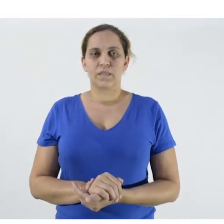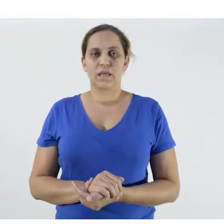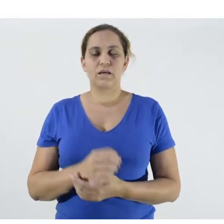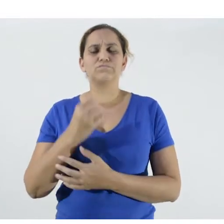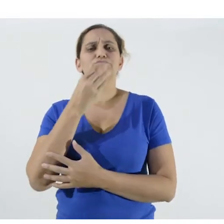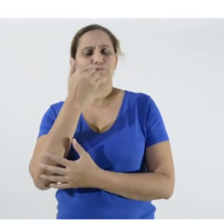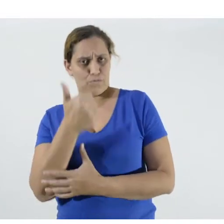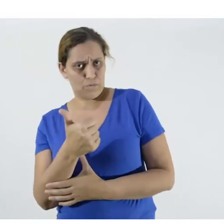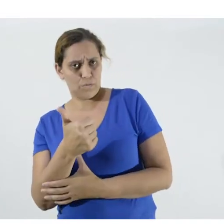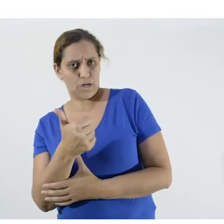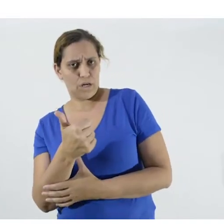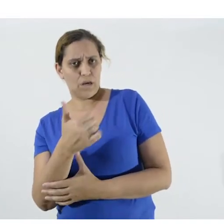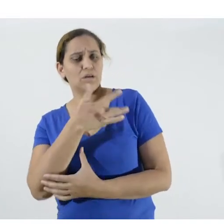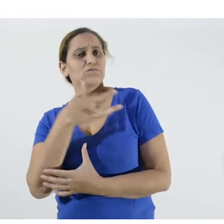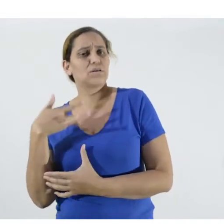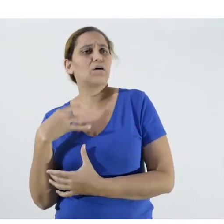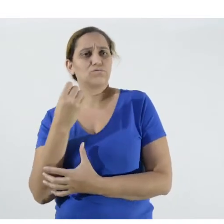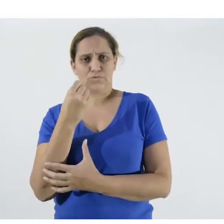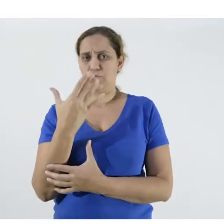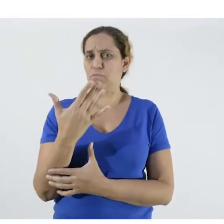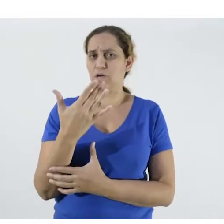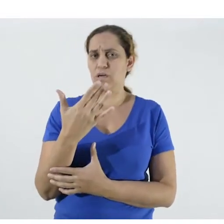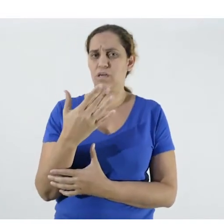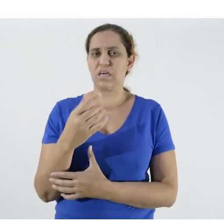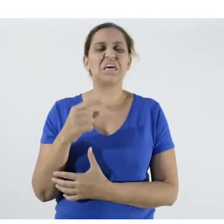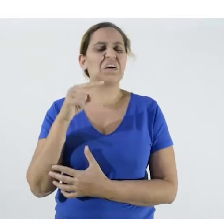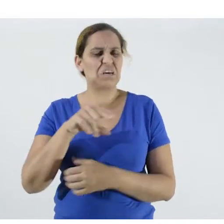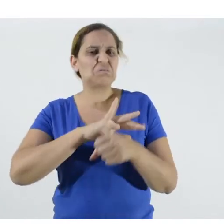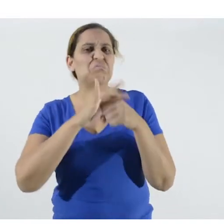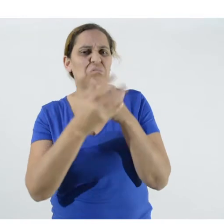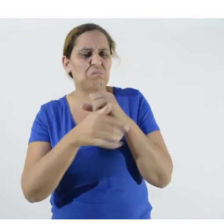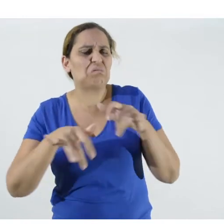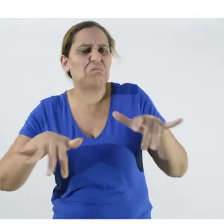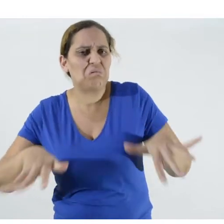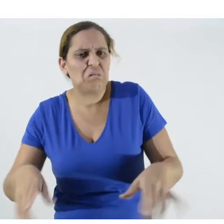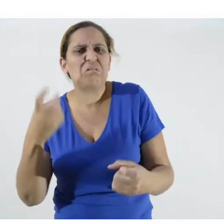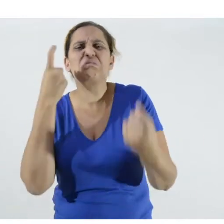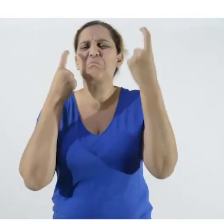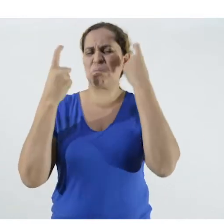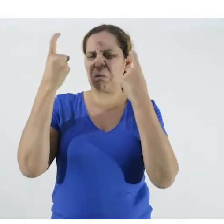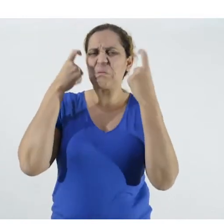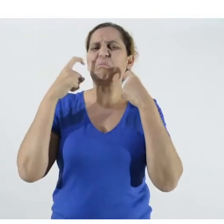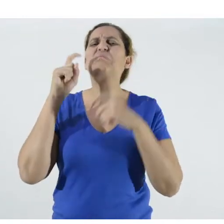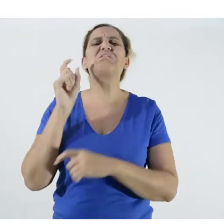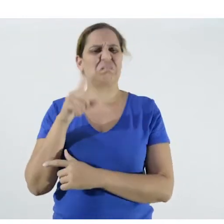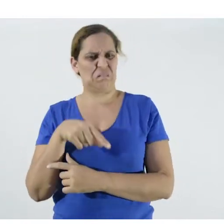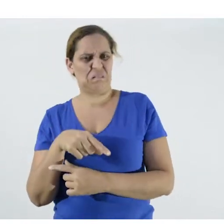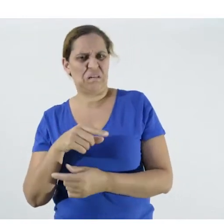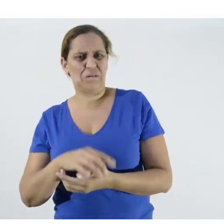"How are you out there? Everyone healthy? This coronavirus business is really worrying everyone, right?"